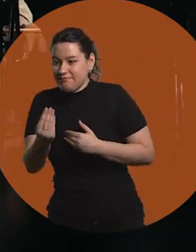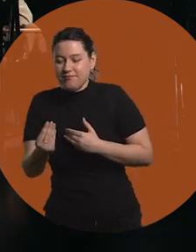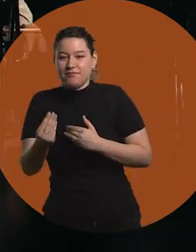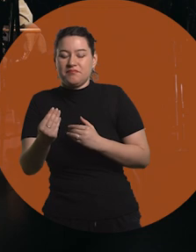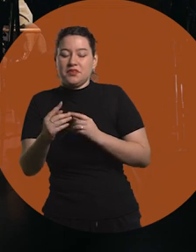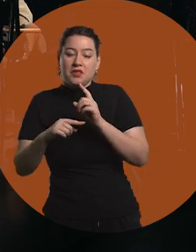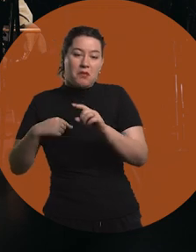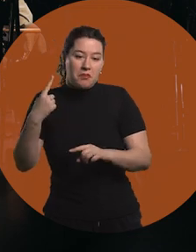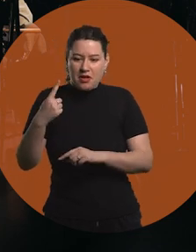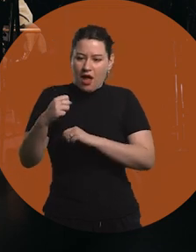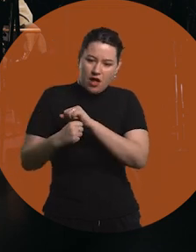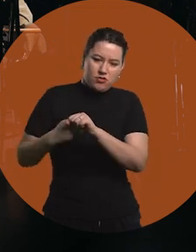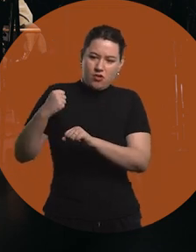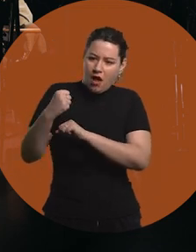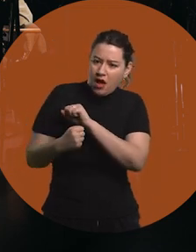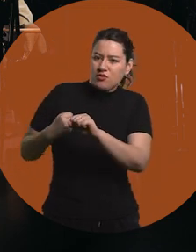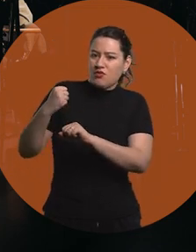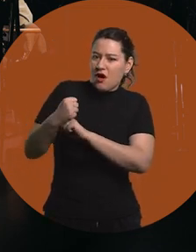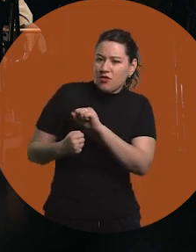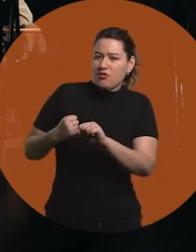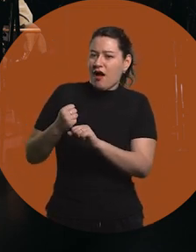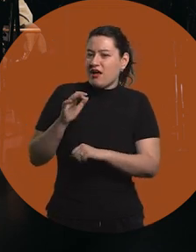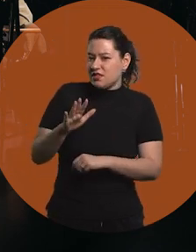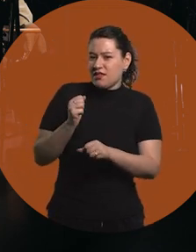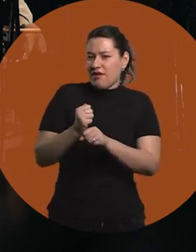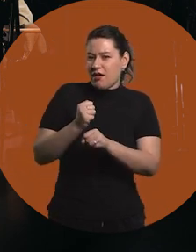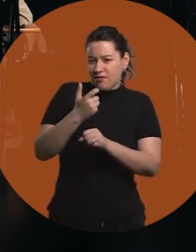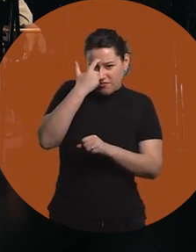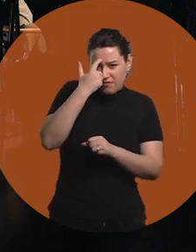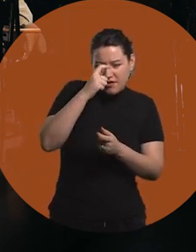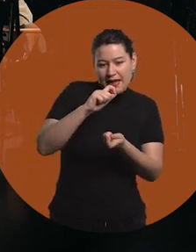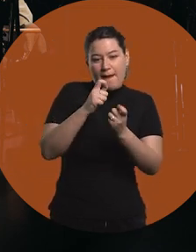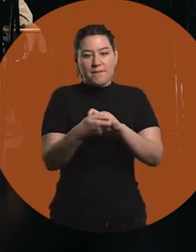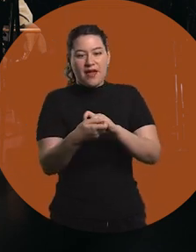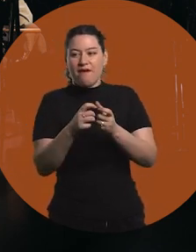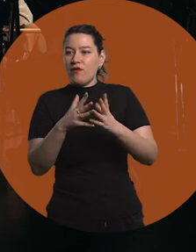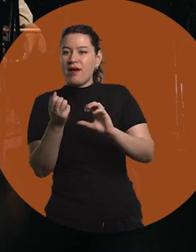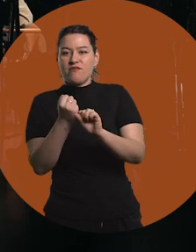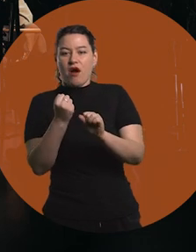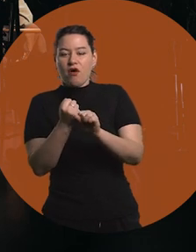After a few years in those kinds of roles, I started to have more project management roles, for example,